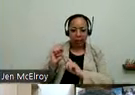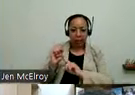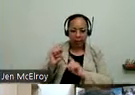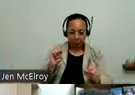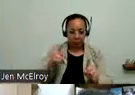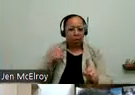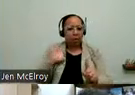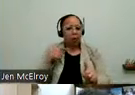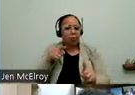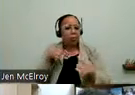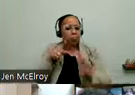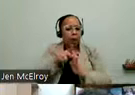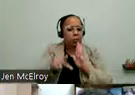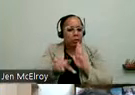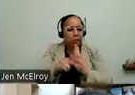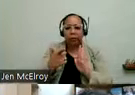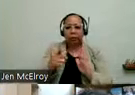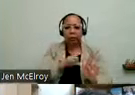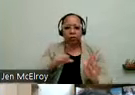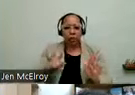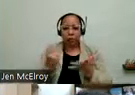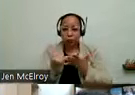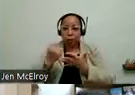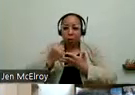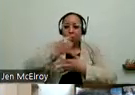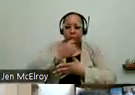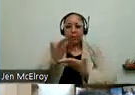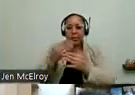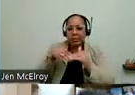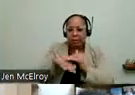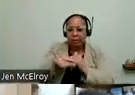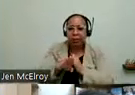policies including any legislative priorities. And accessibility in --